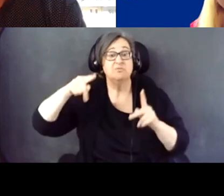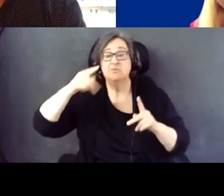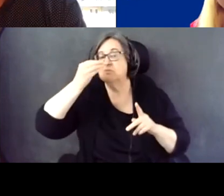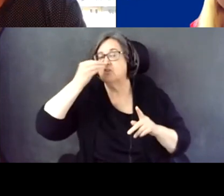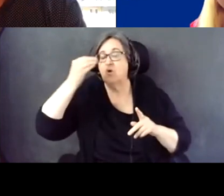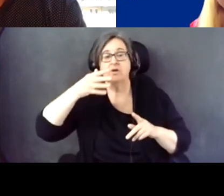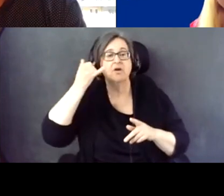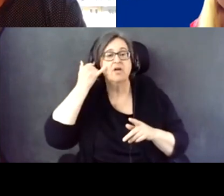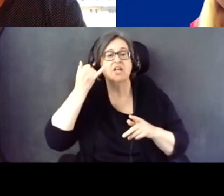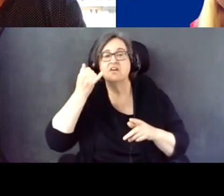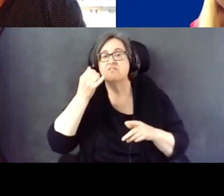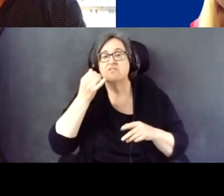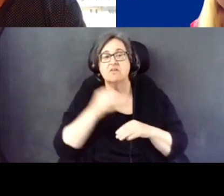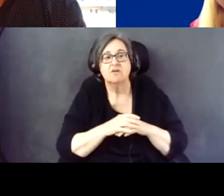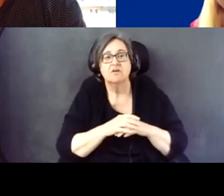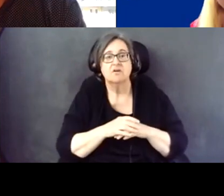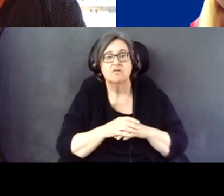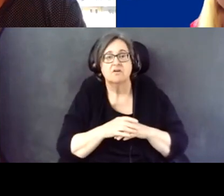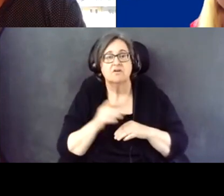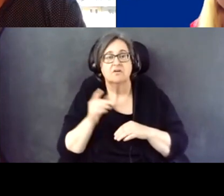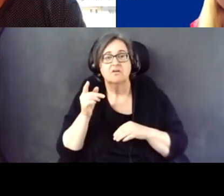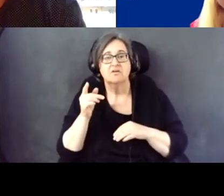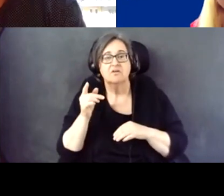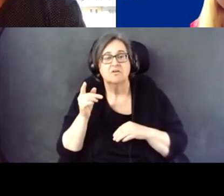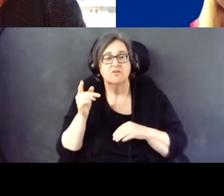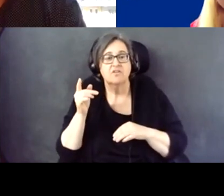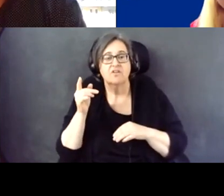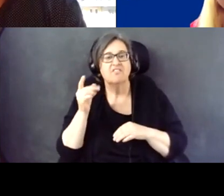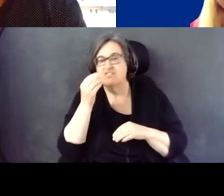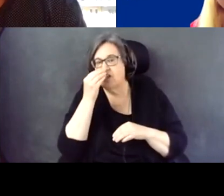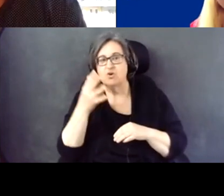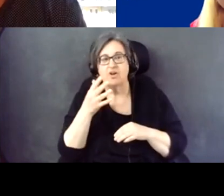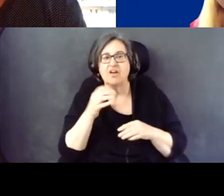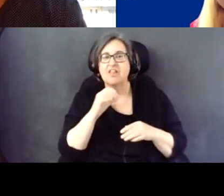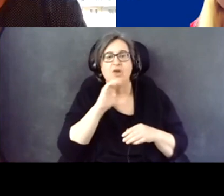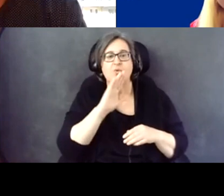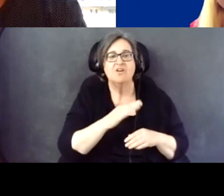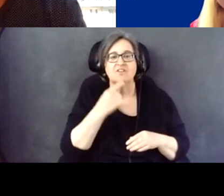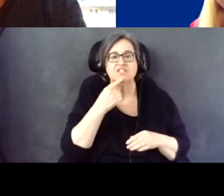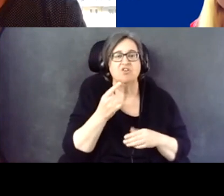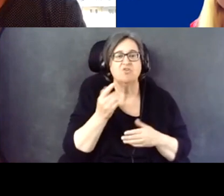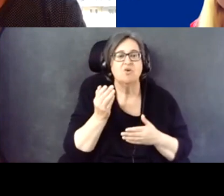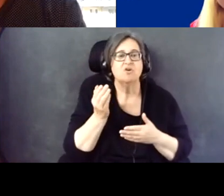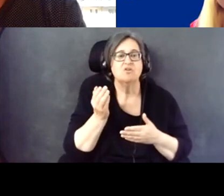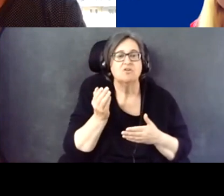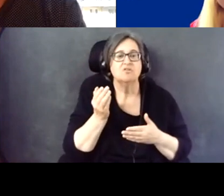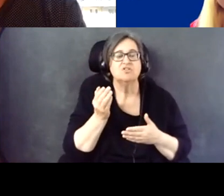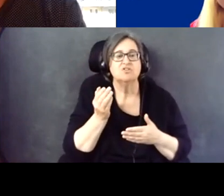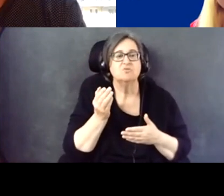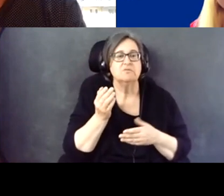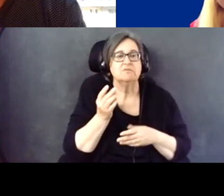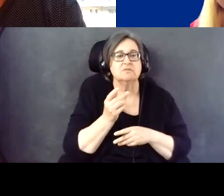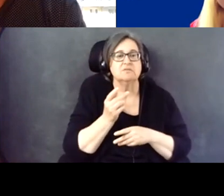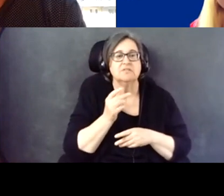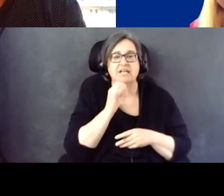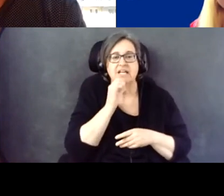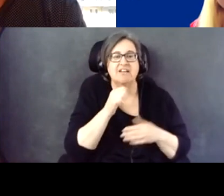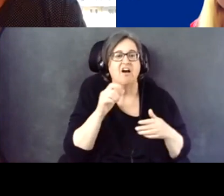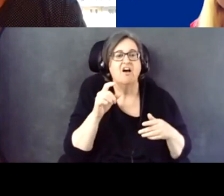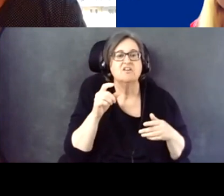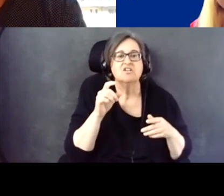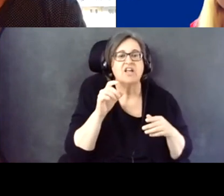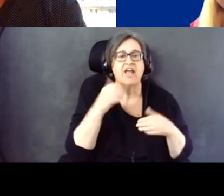tell you you can't have water or a snack on a July day in the State of Georgia down south